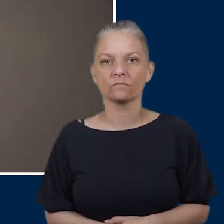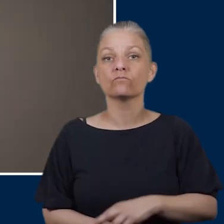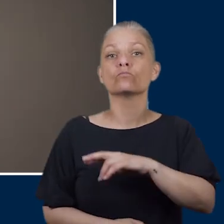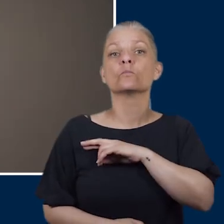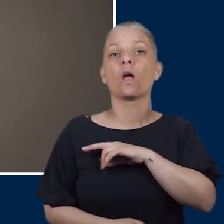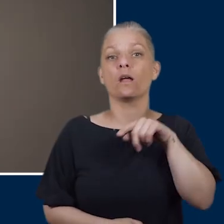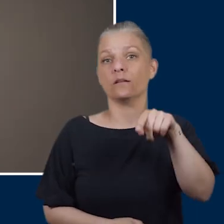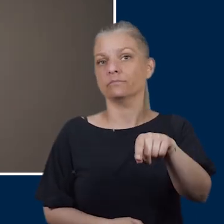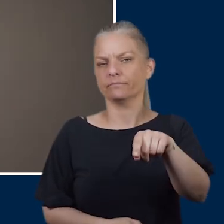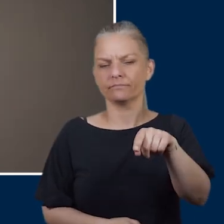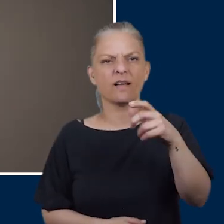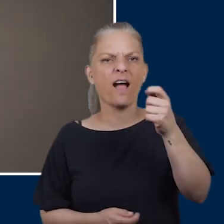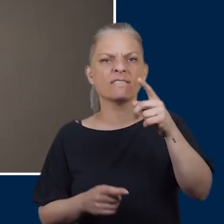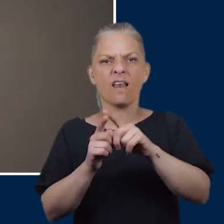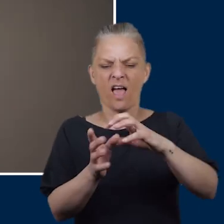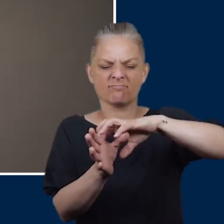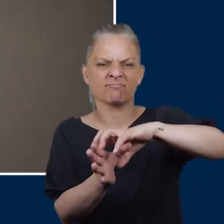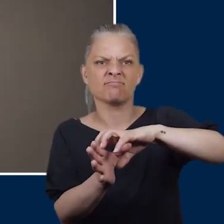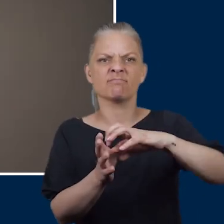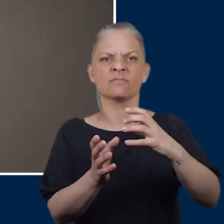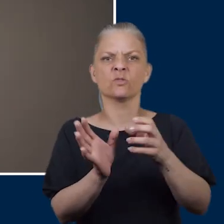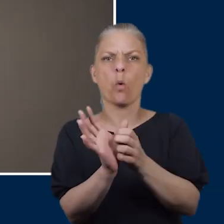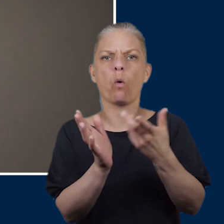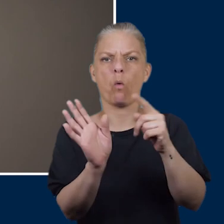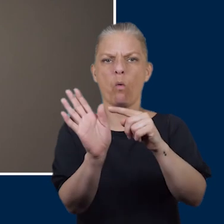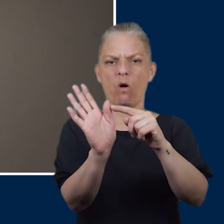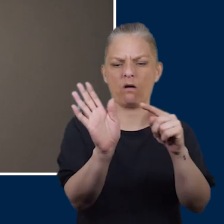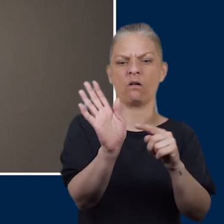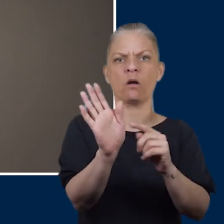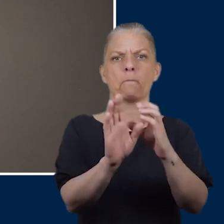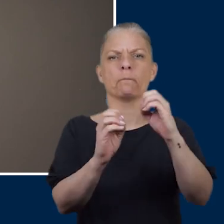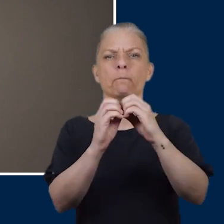The reason for this is if you have hammer toes or bunions you want to make sure the shoe in